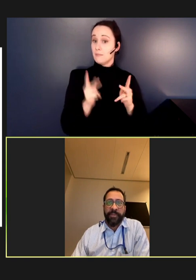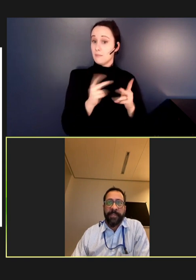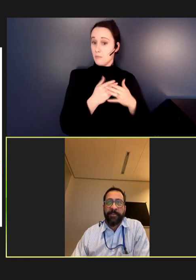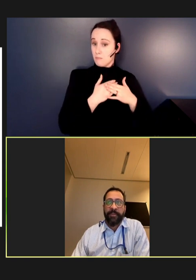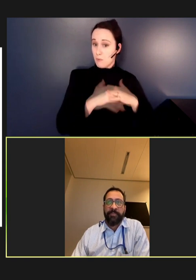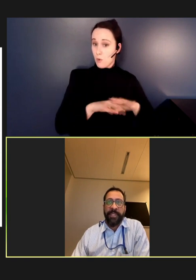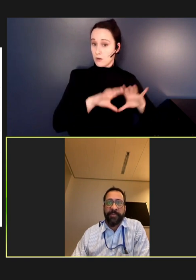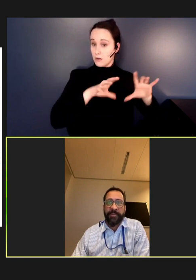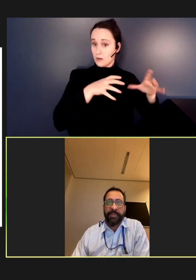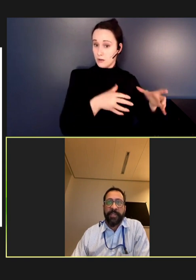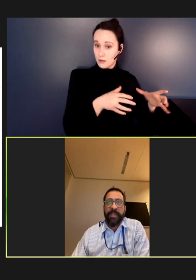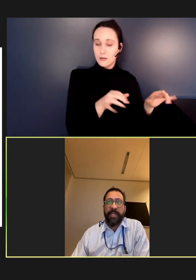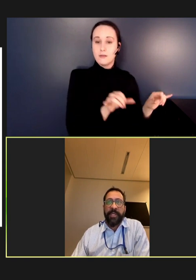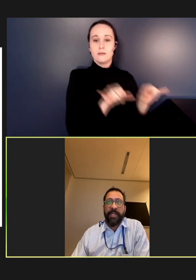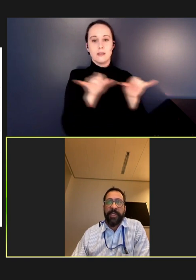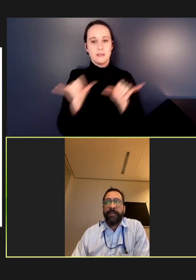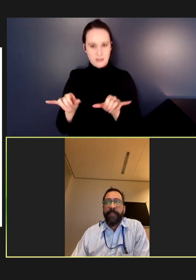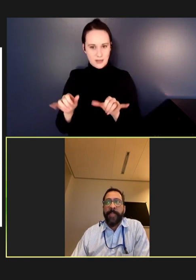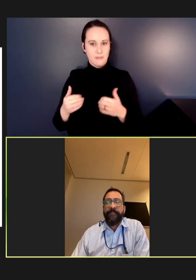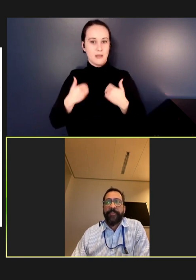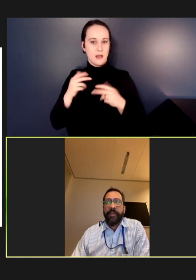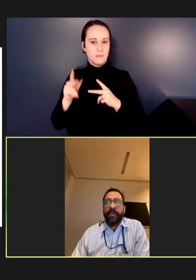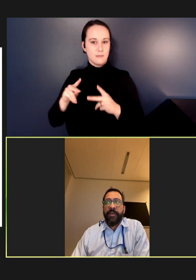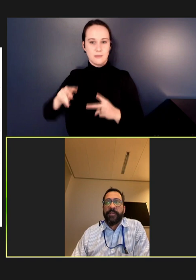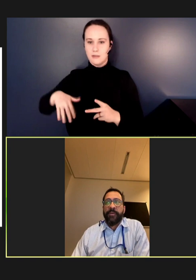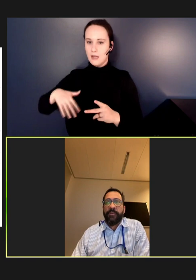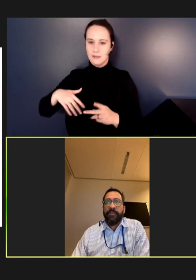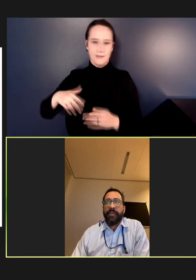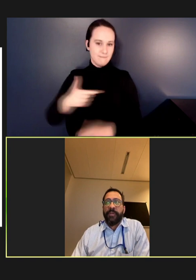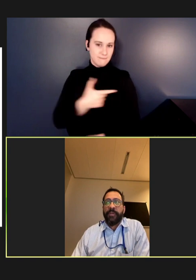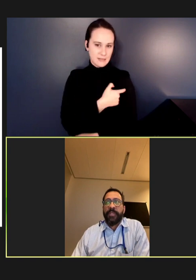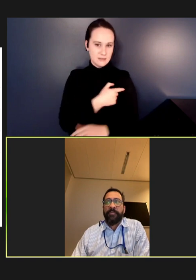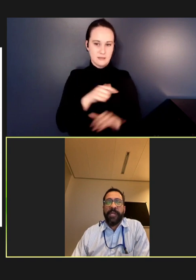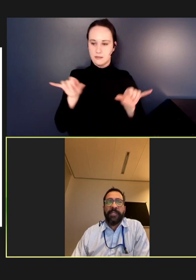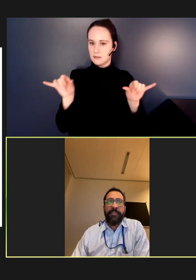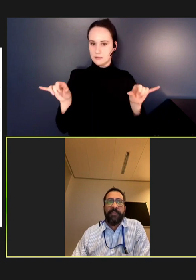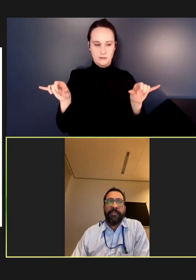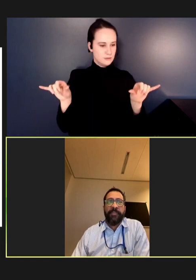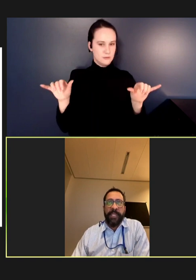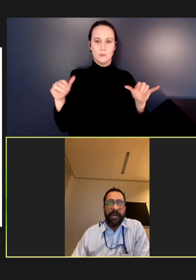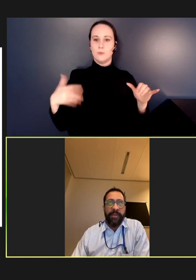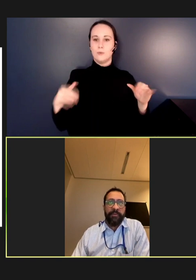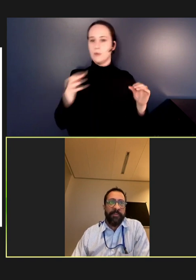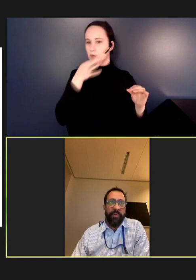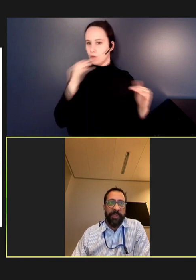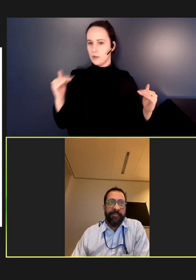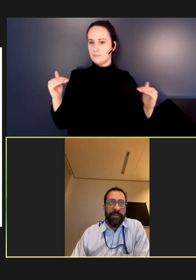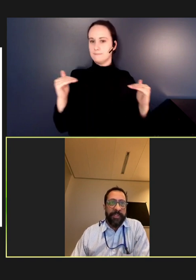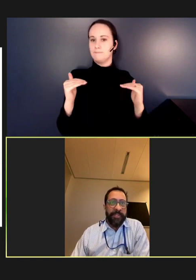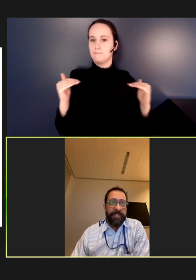susceptible to measles. So, this model is based only on the reported first and second